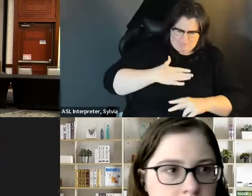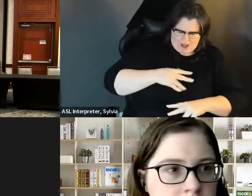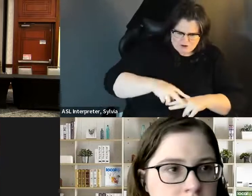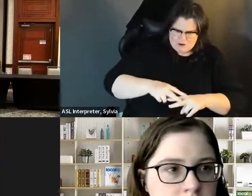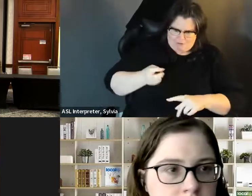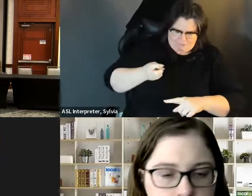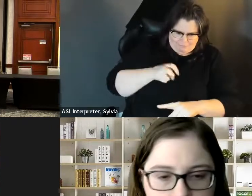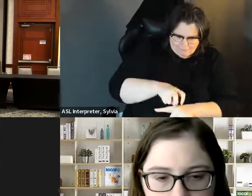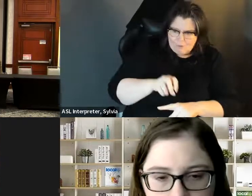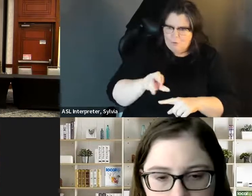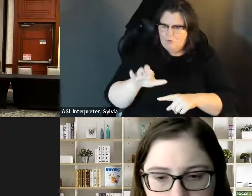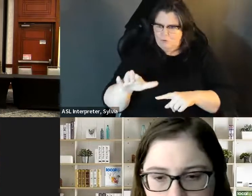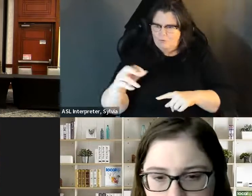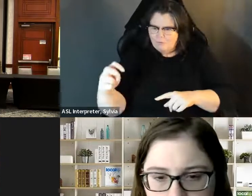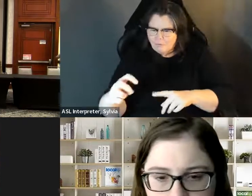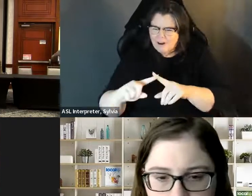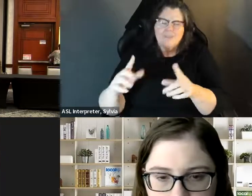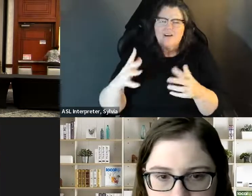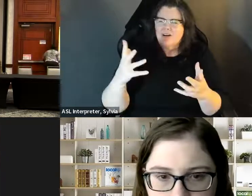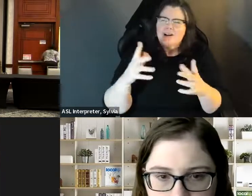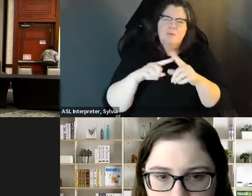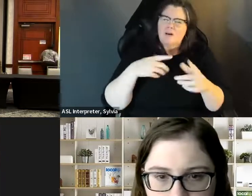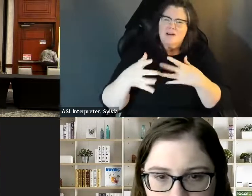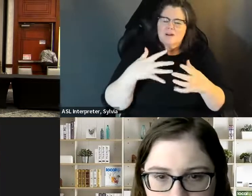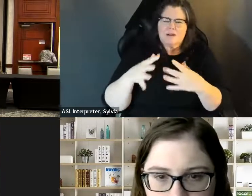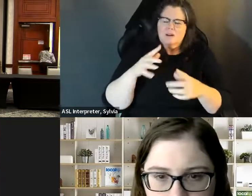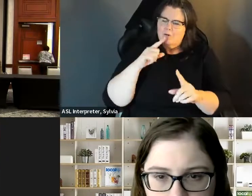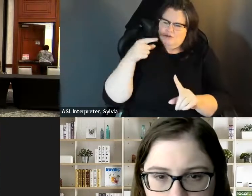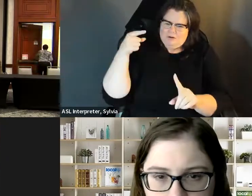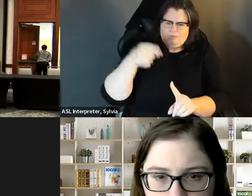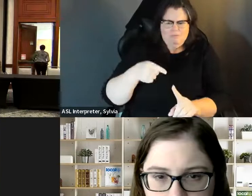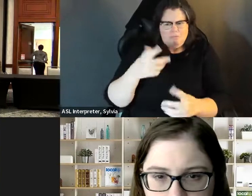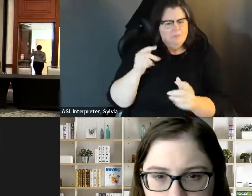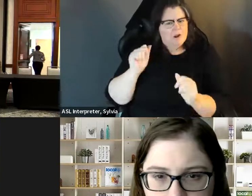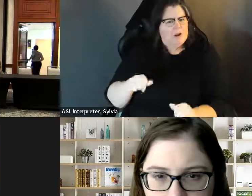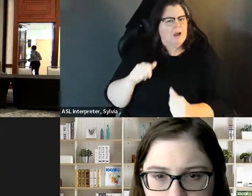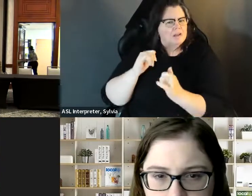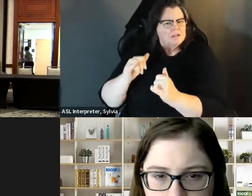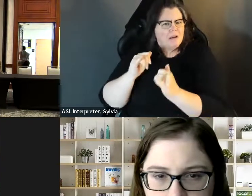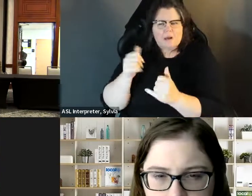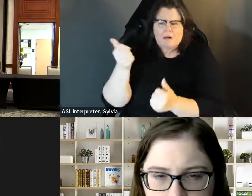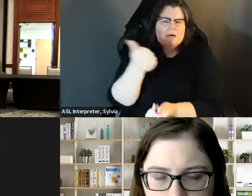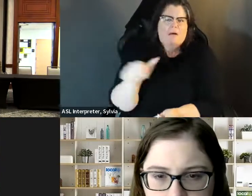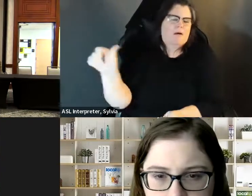differently or have extra space or have a ramp put in for us to be able to get there . Why not? Look at the platform and what they stand for and how they advocate for